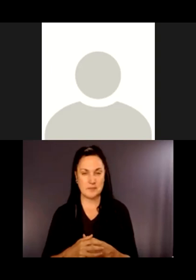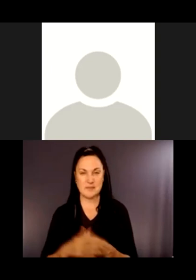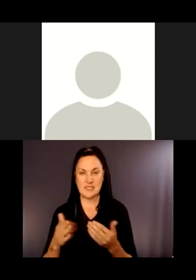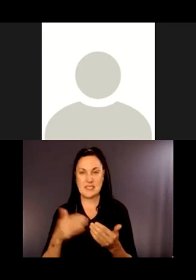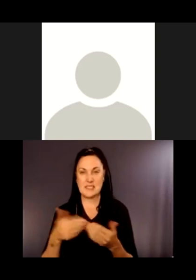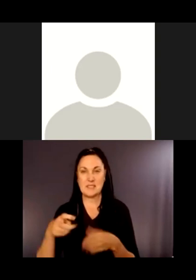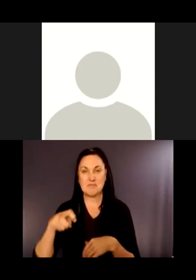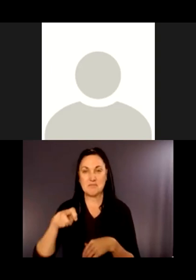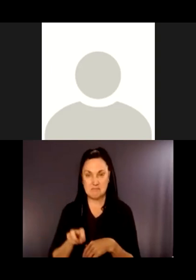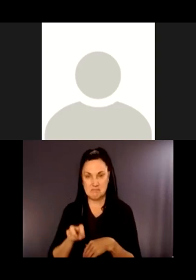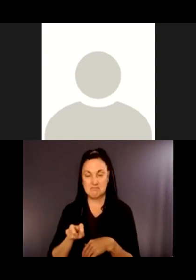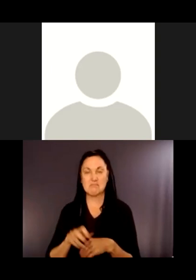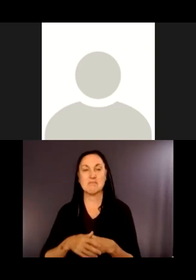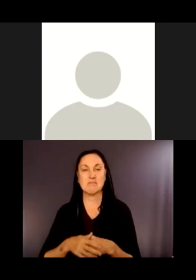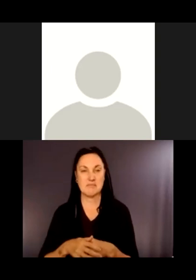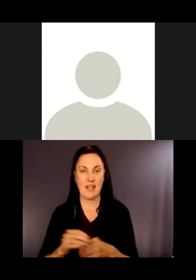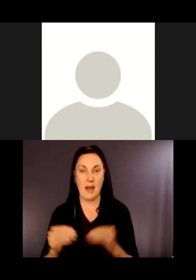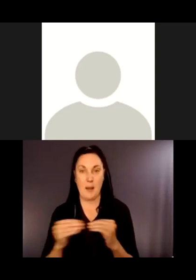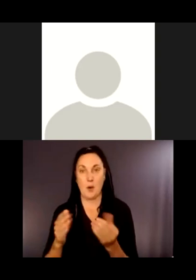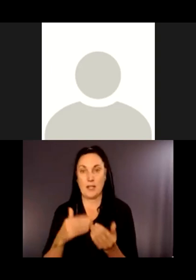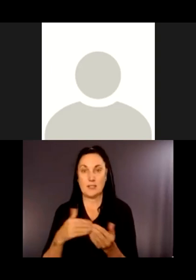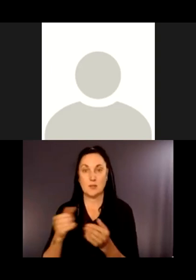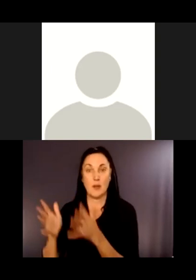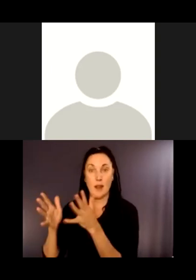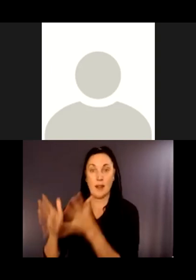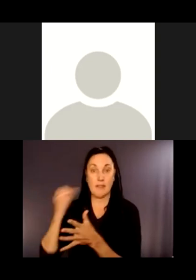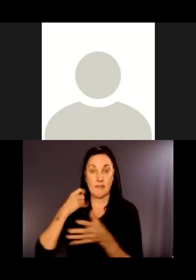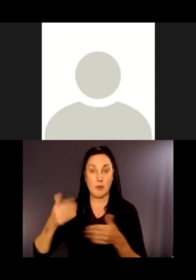and need a place to park.